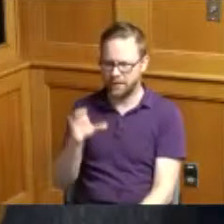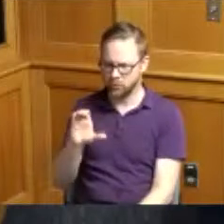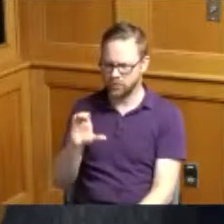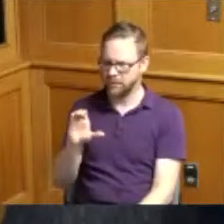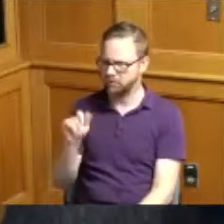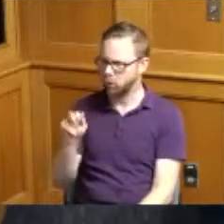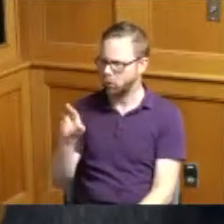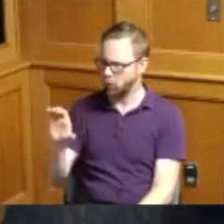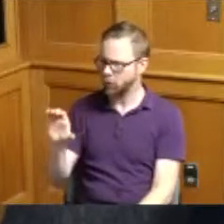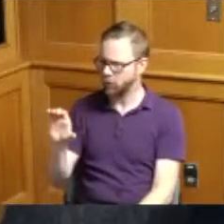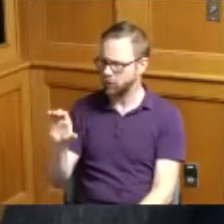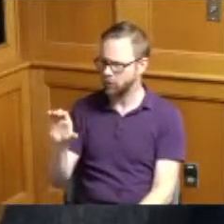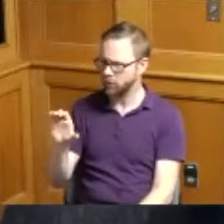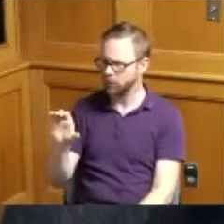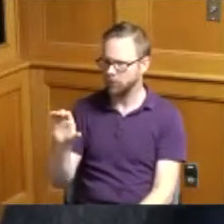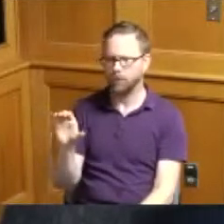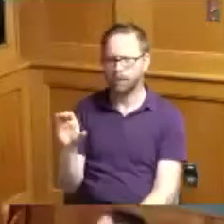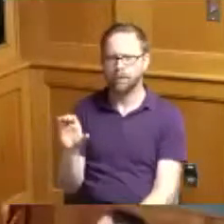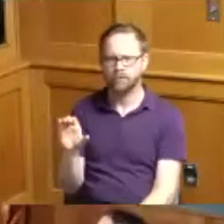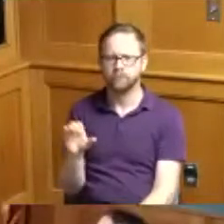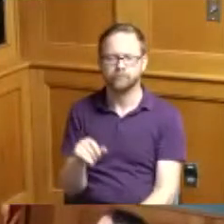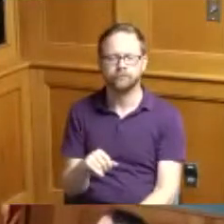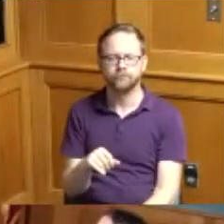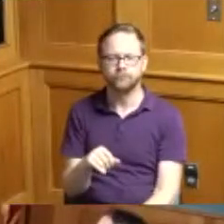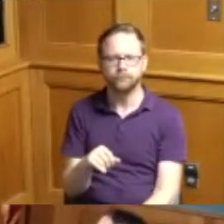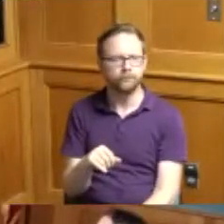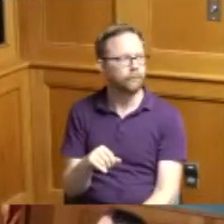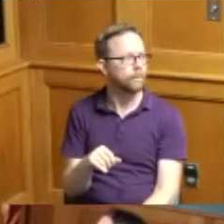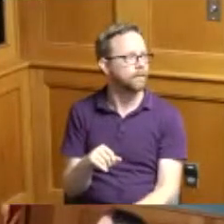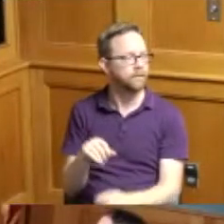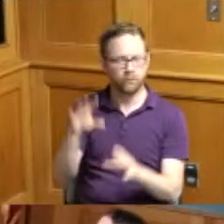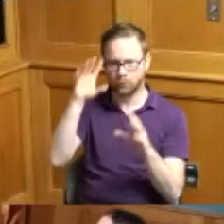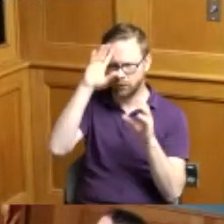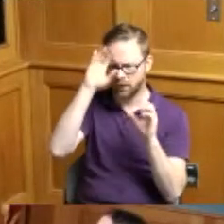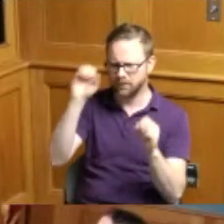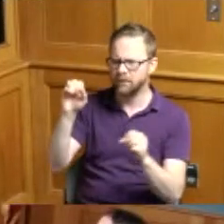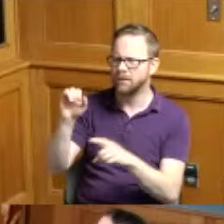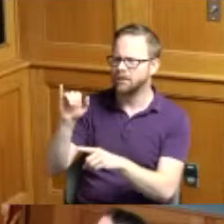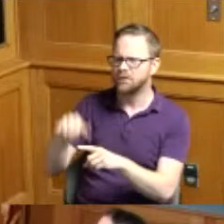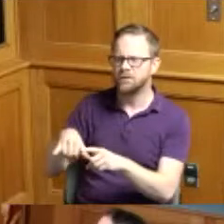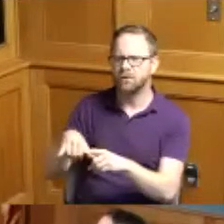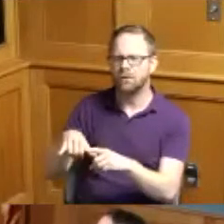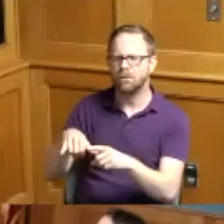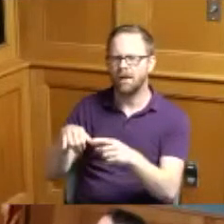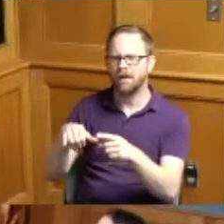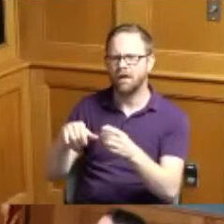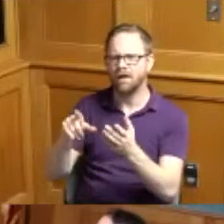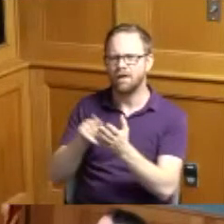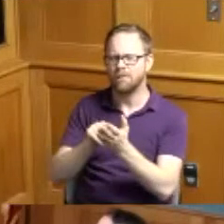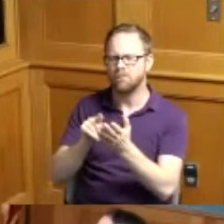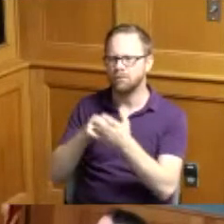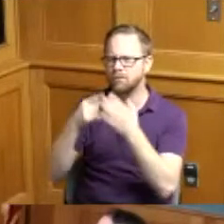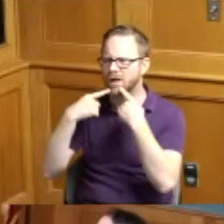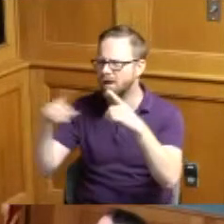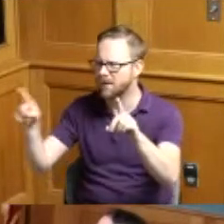thank you great the period press conference that we had we we are you already reported out I forget